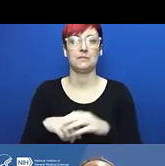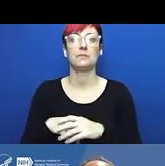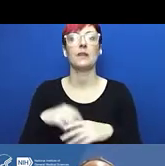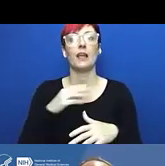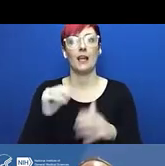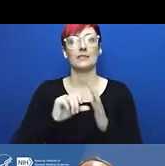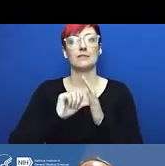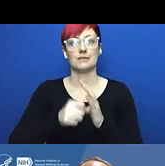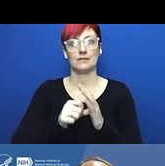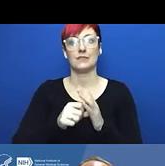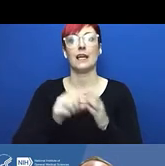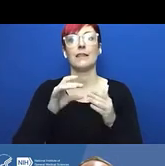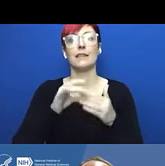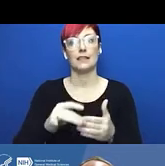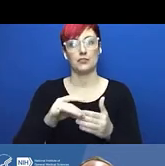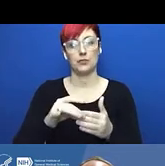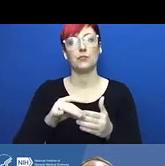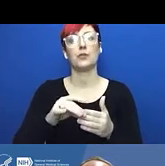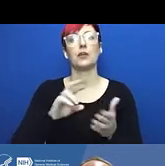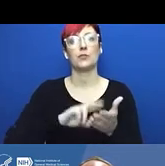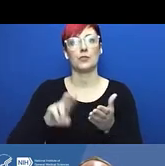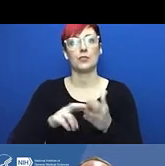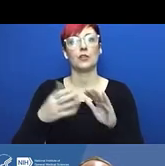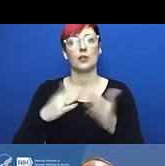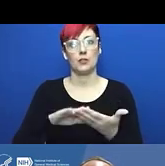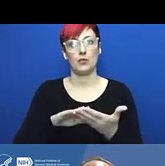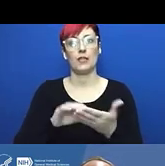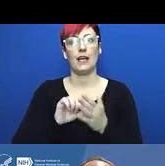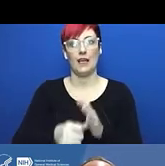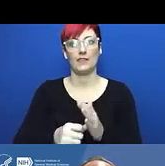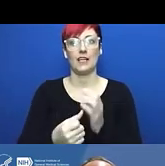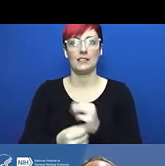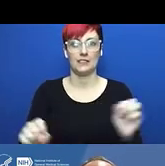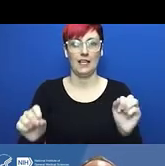or on the apparatus or both and ignited the gas mixture,